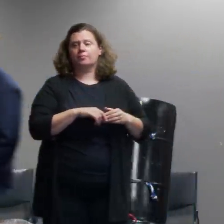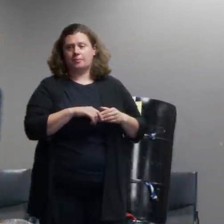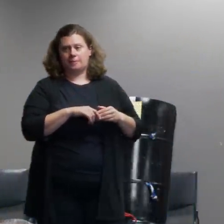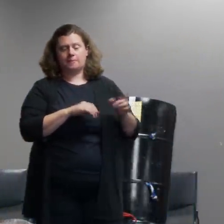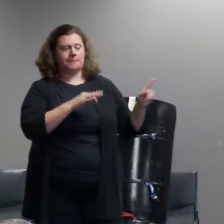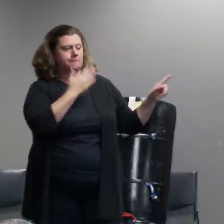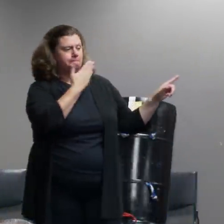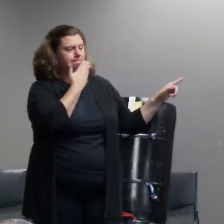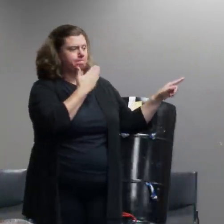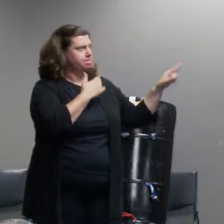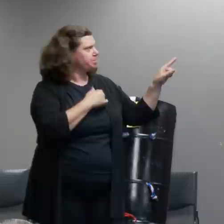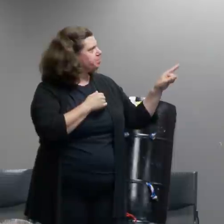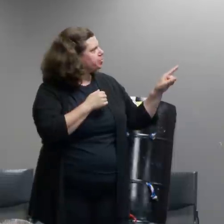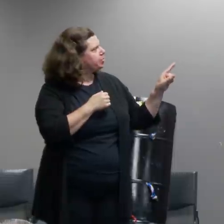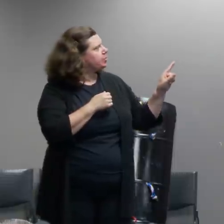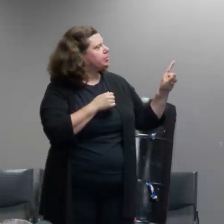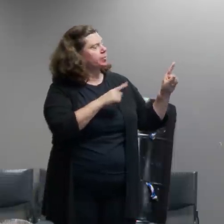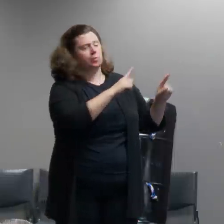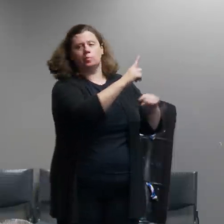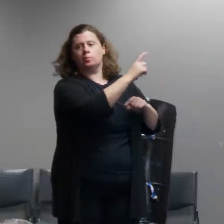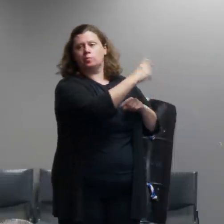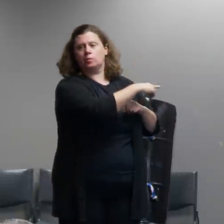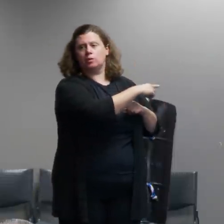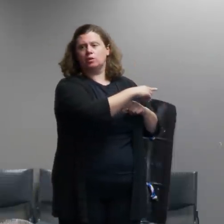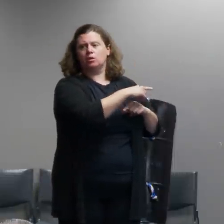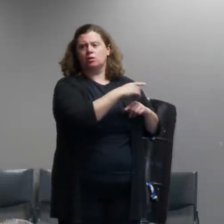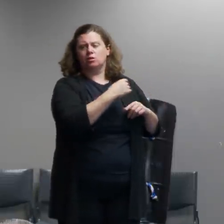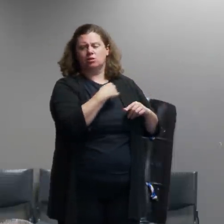hey uh so some of my questions already answered but